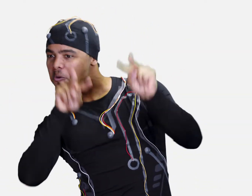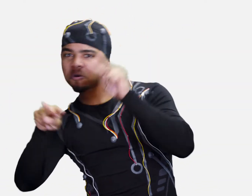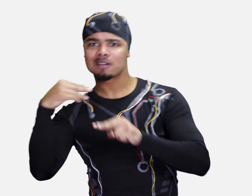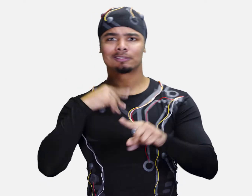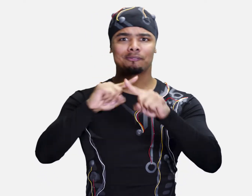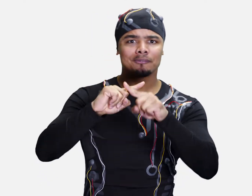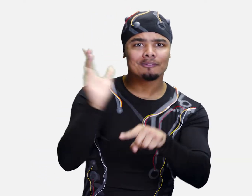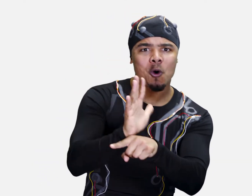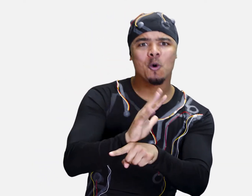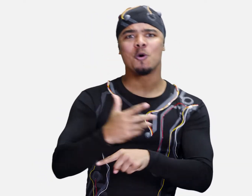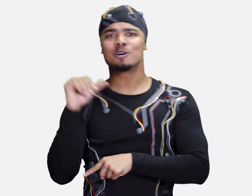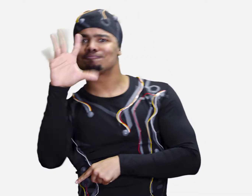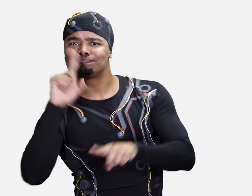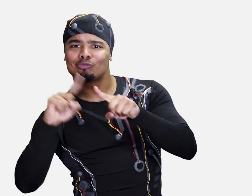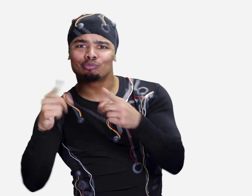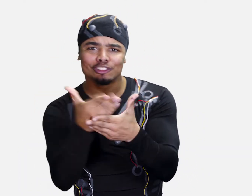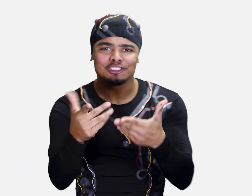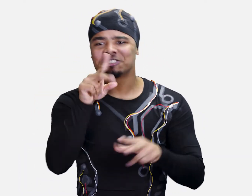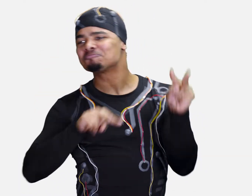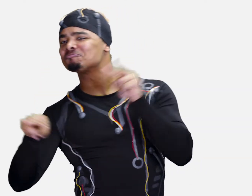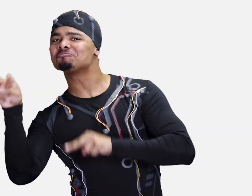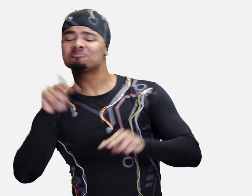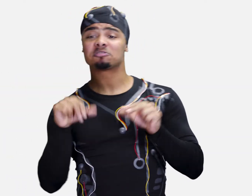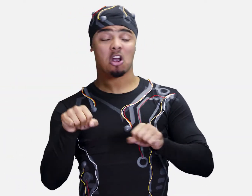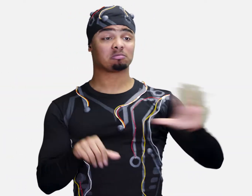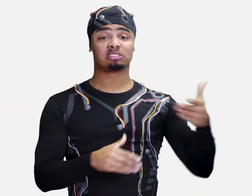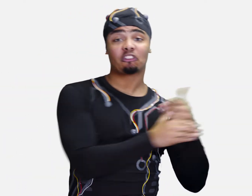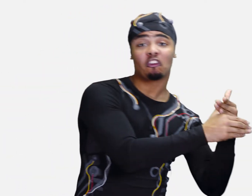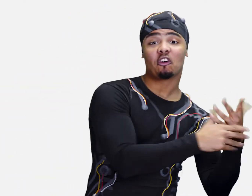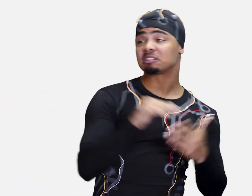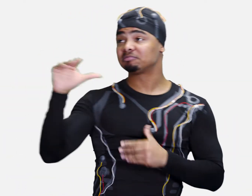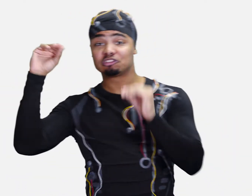For each badge, players get an email with more resources to explore and share with friends.